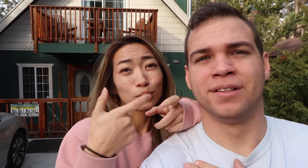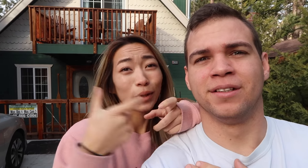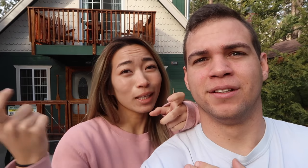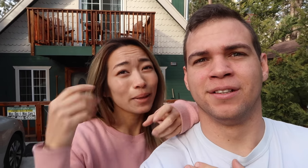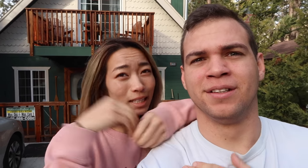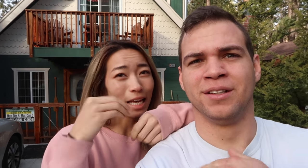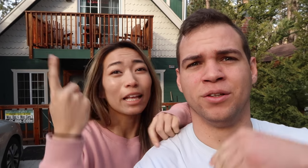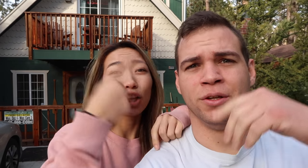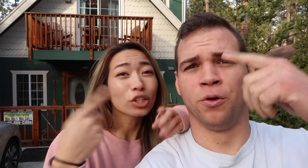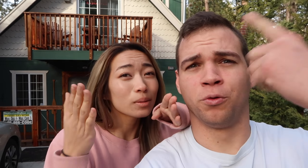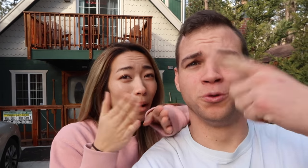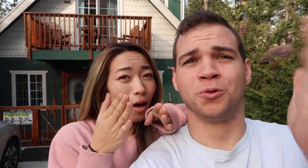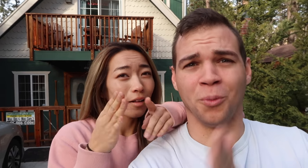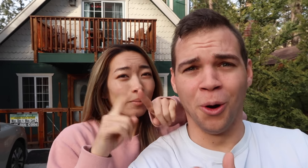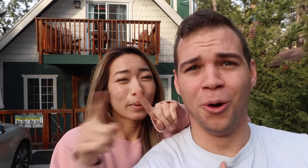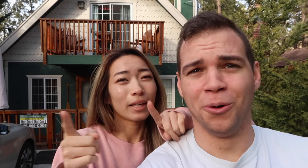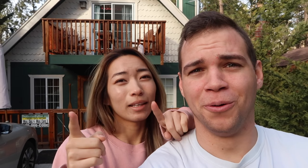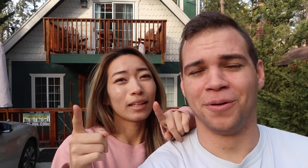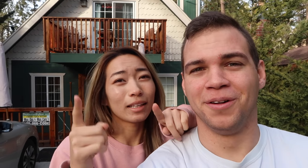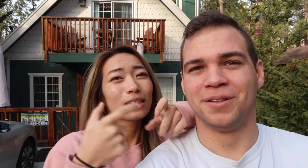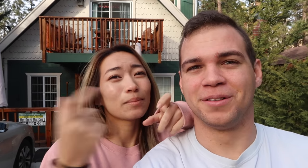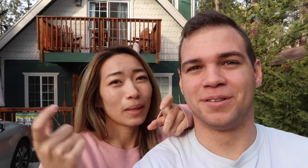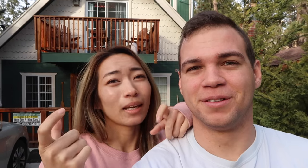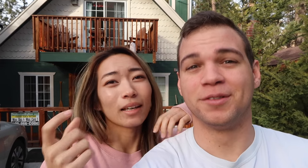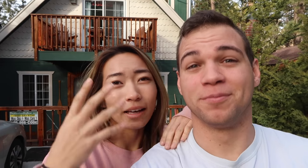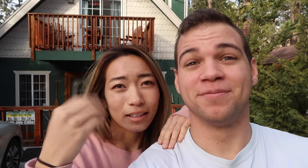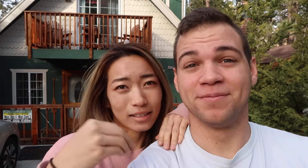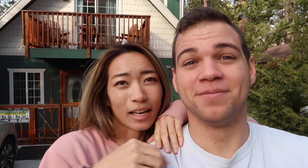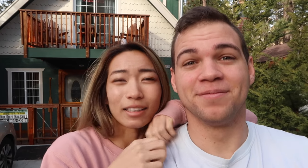so it's pretty big inside It looks small but it is big inside, yeah.